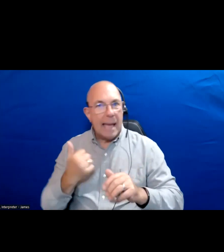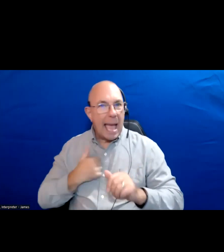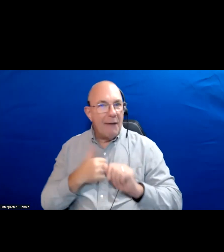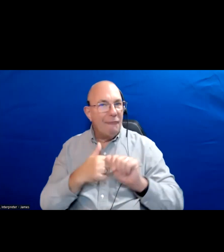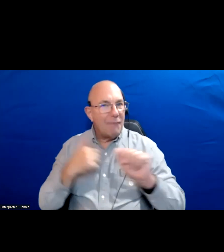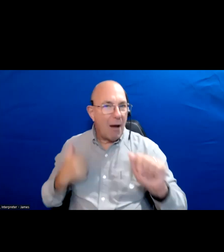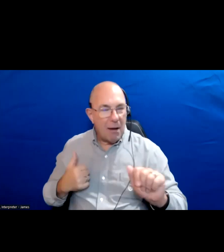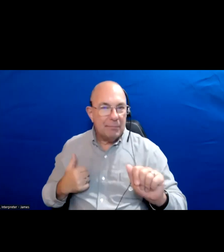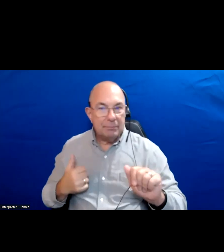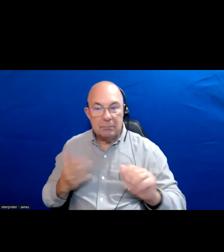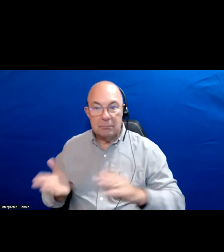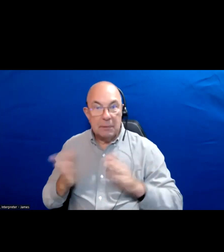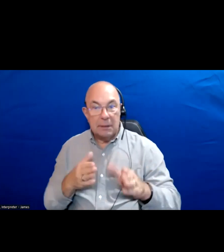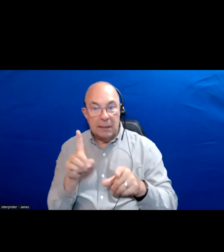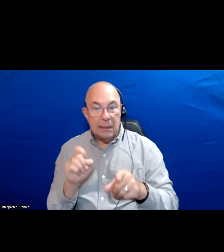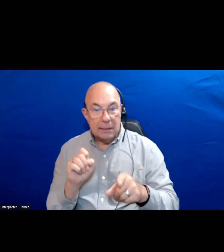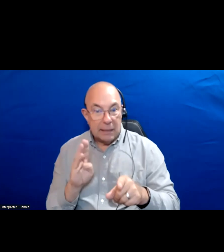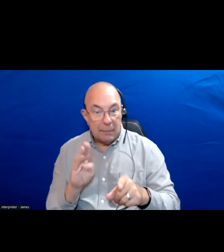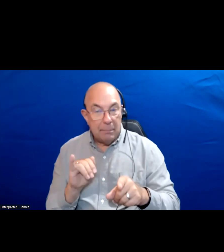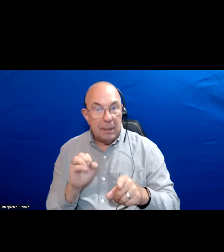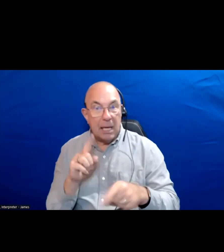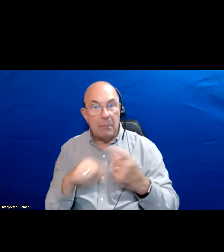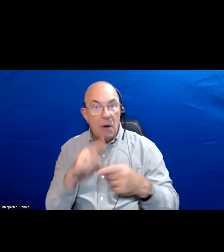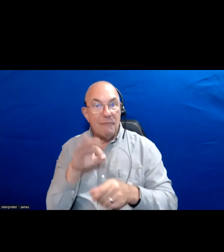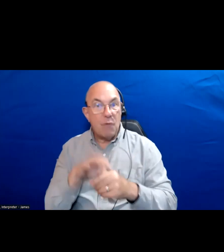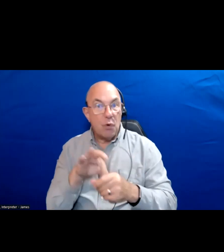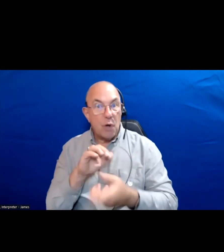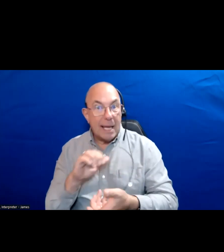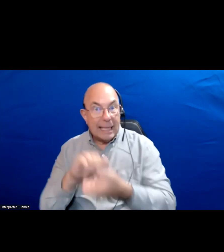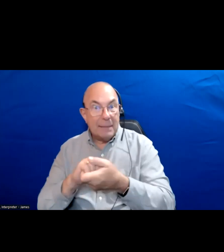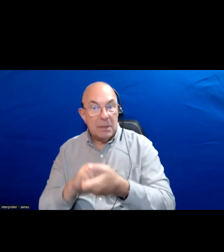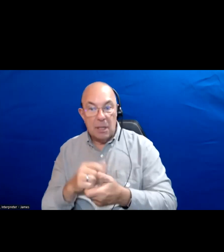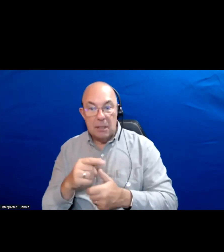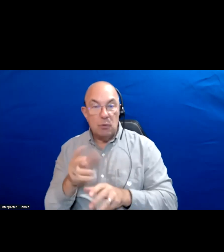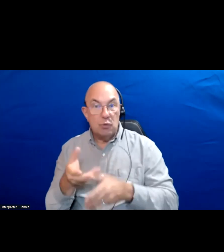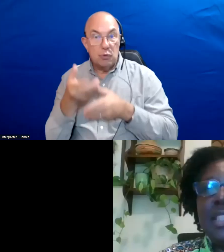Debbie, do you want to talk to us about voter engagement in public trust?